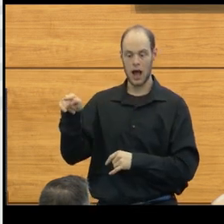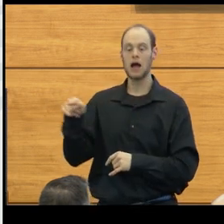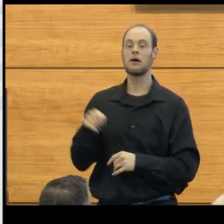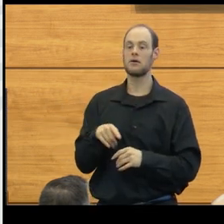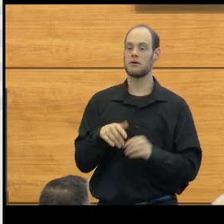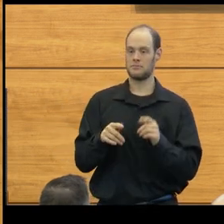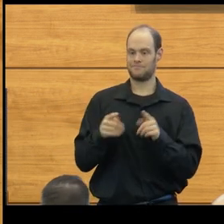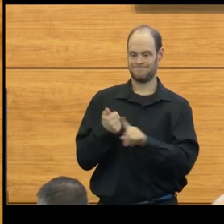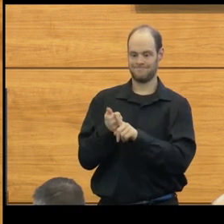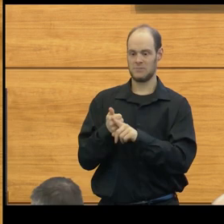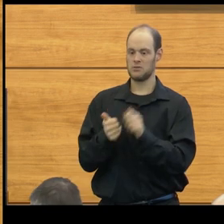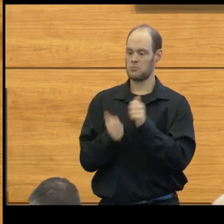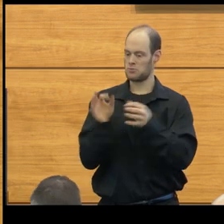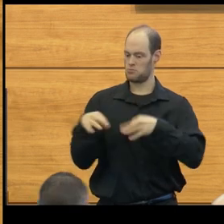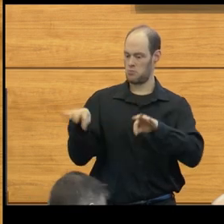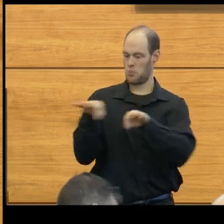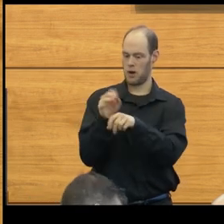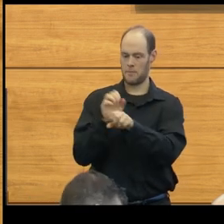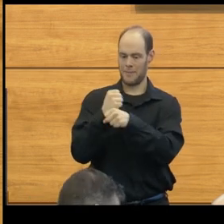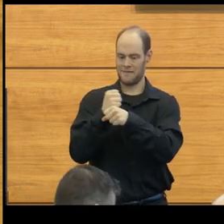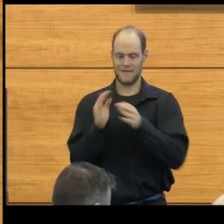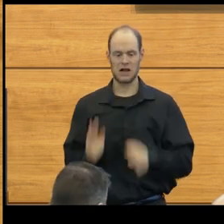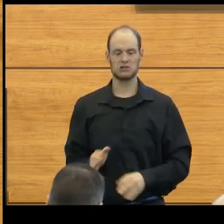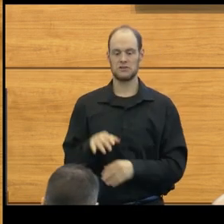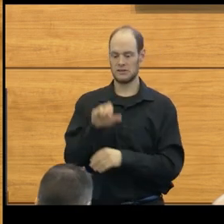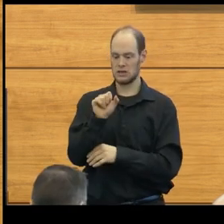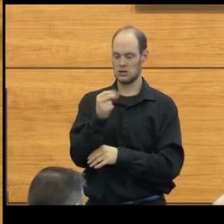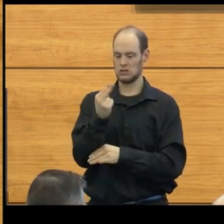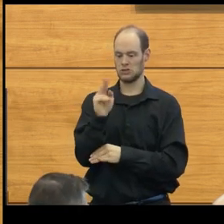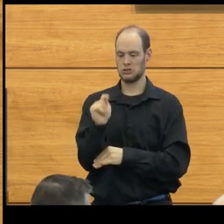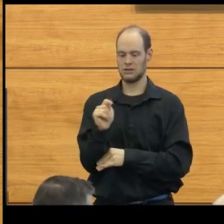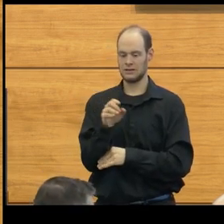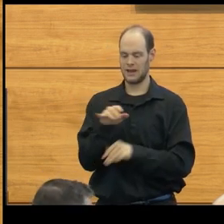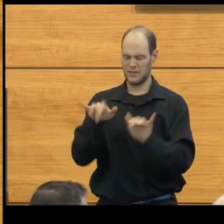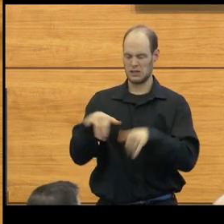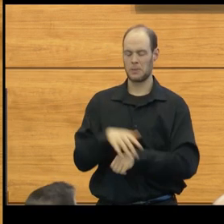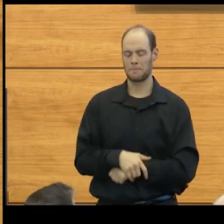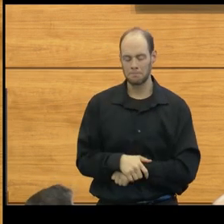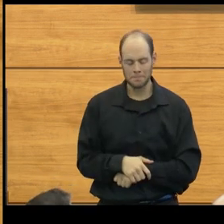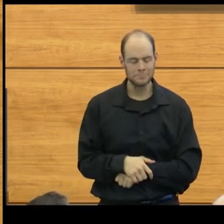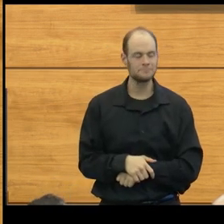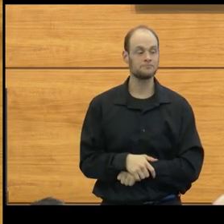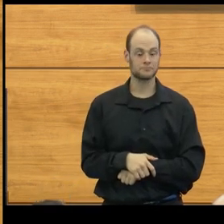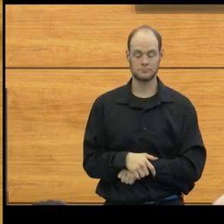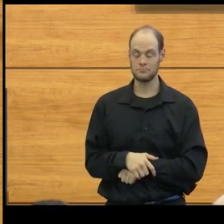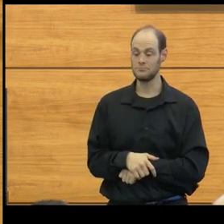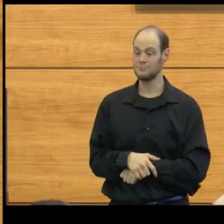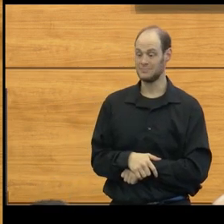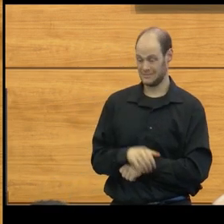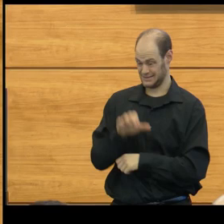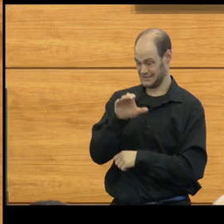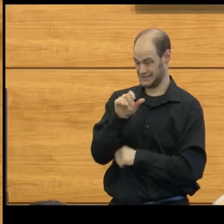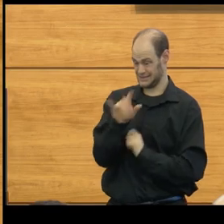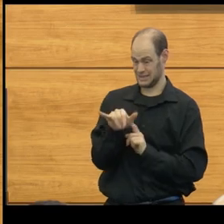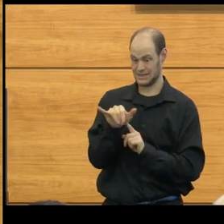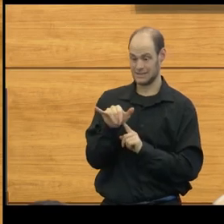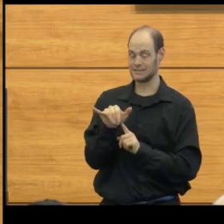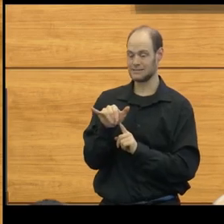one of the key manufacturers of shunt and shunt systems. So although Casey eventually died